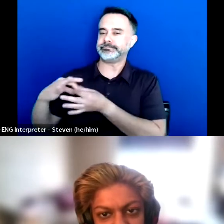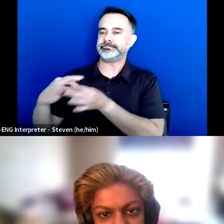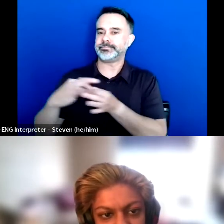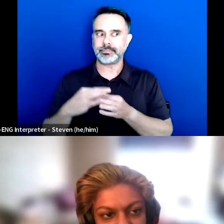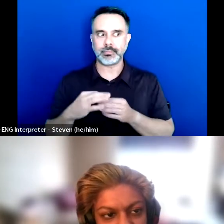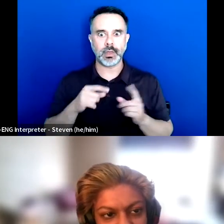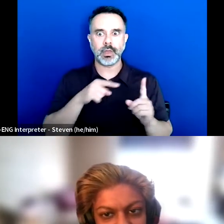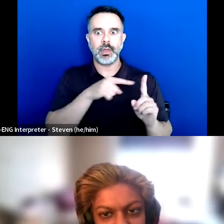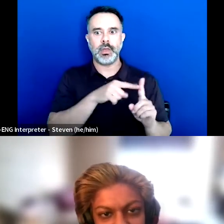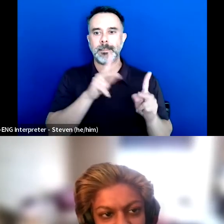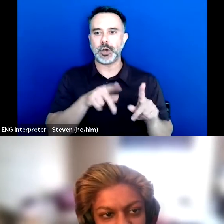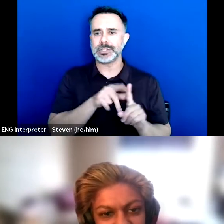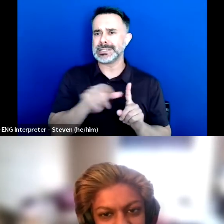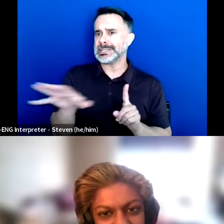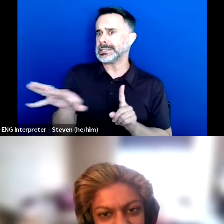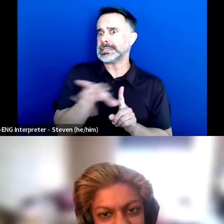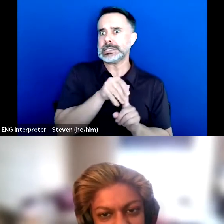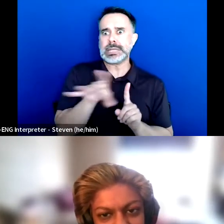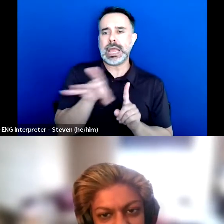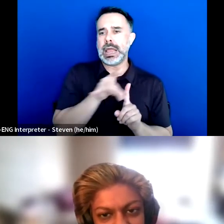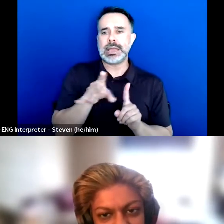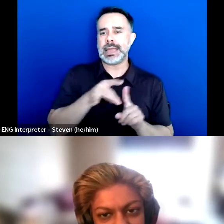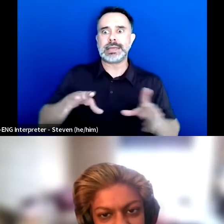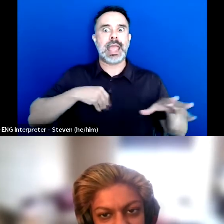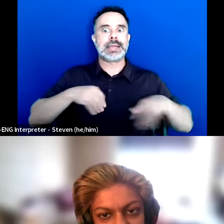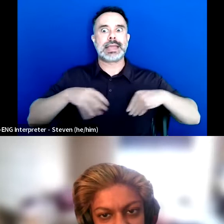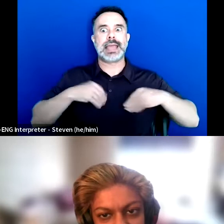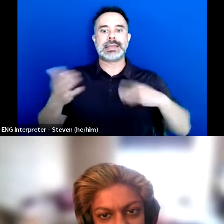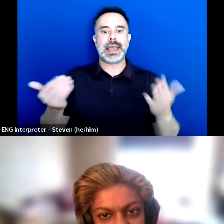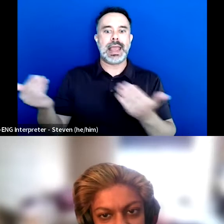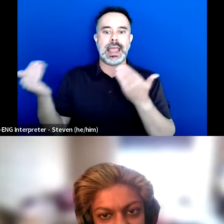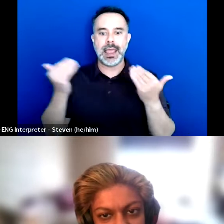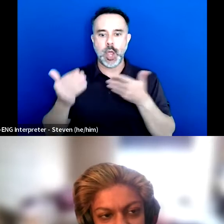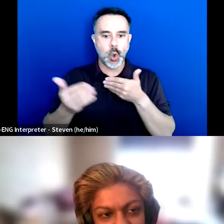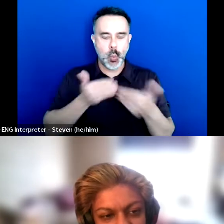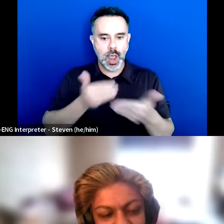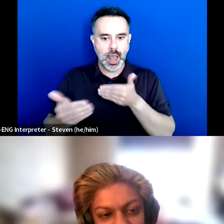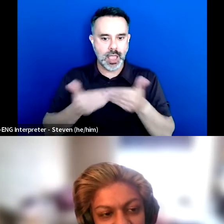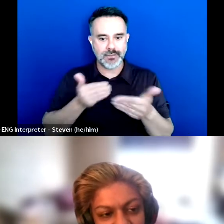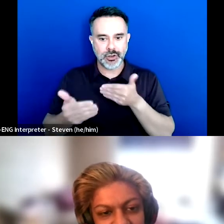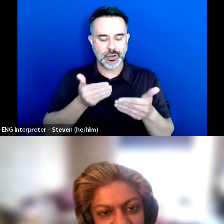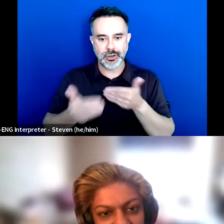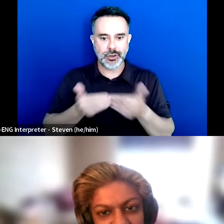And they'll just take everything that I tell them and then immediately put it into action